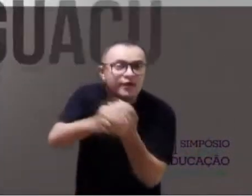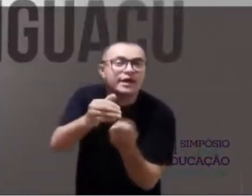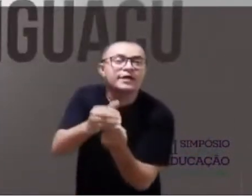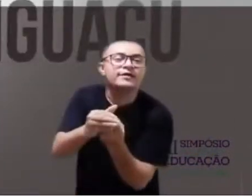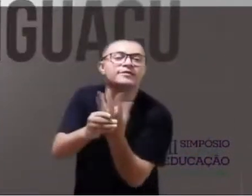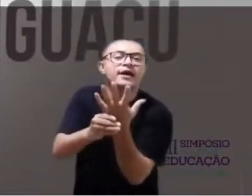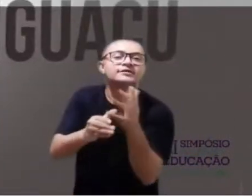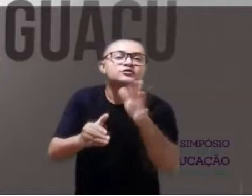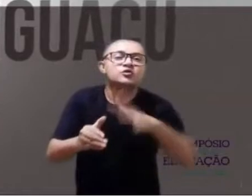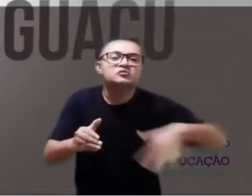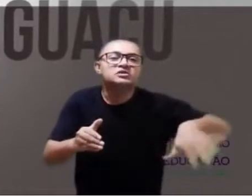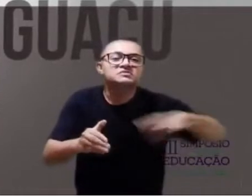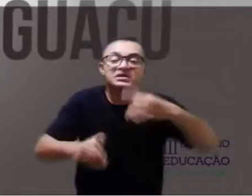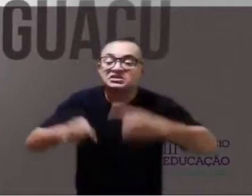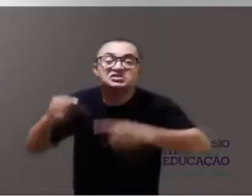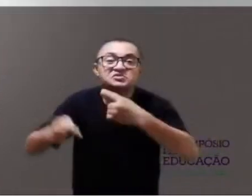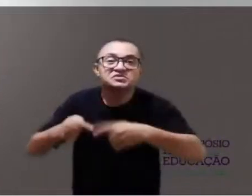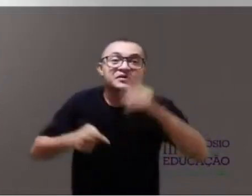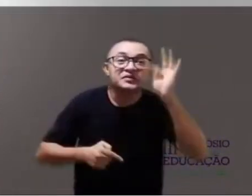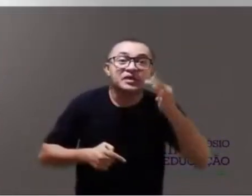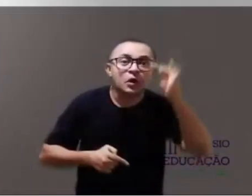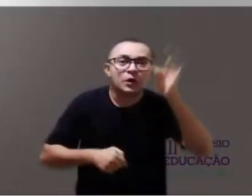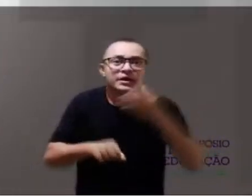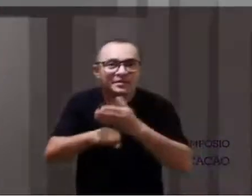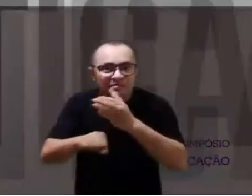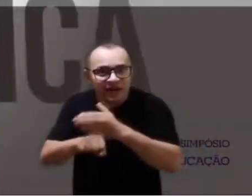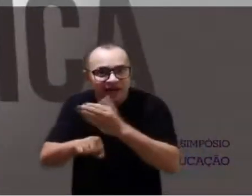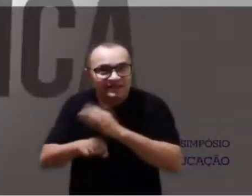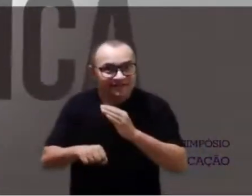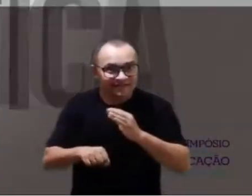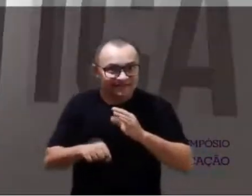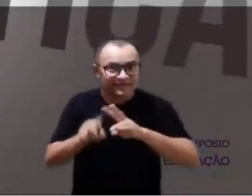was created as a space for theoretical and practical discussions